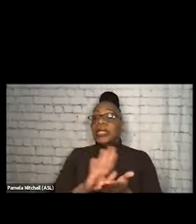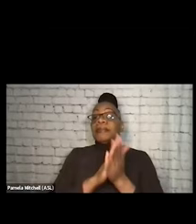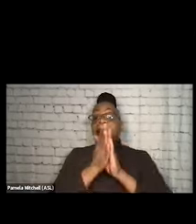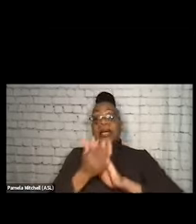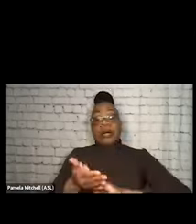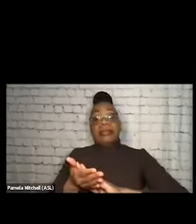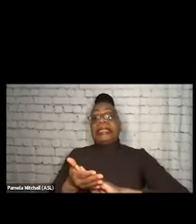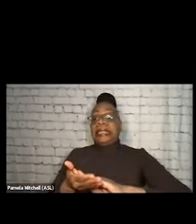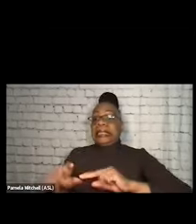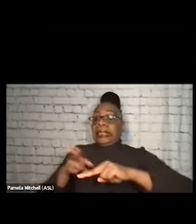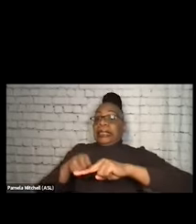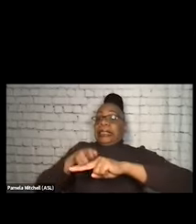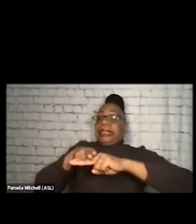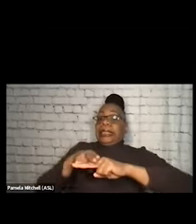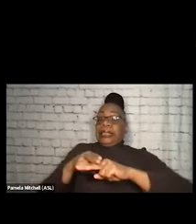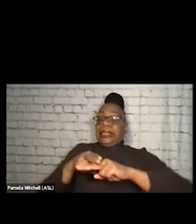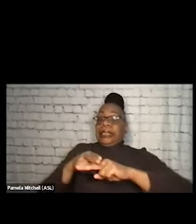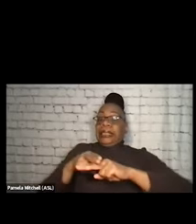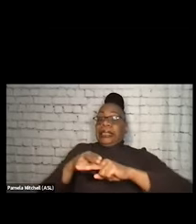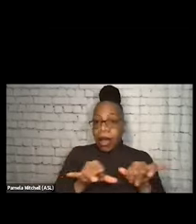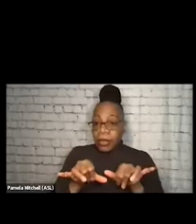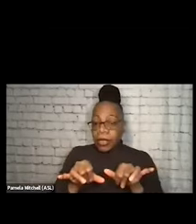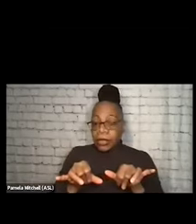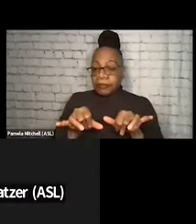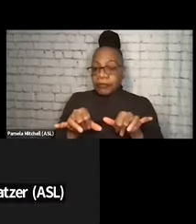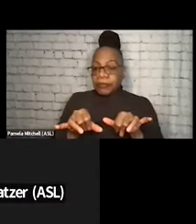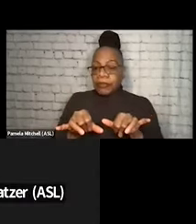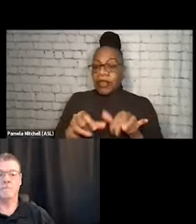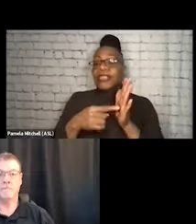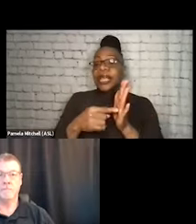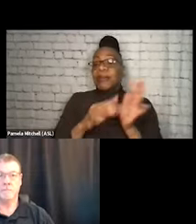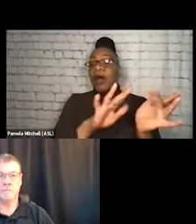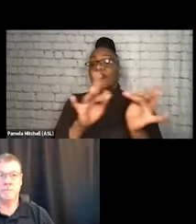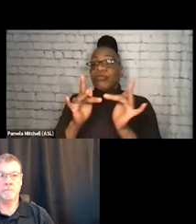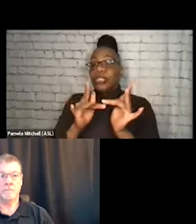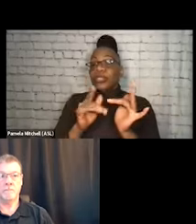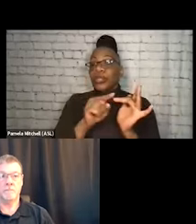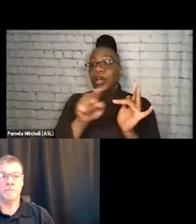Or are you, like I said with the outreach van, like, are you willing, if you have a brick-and-mortar,